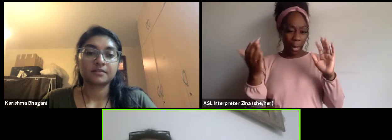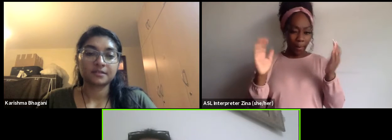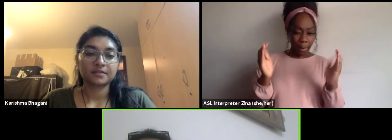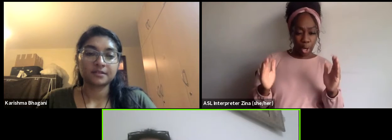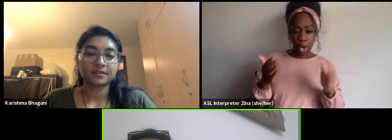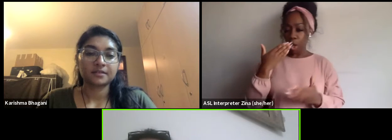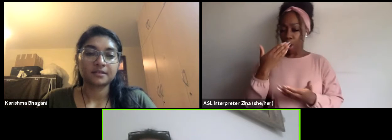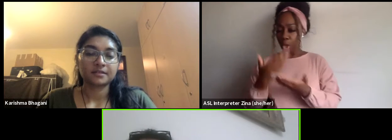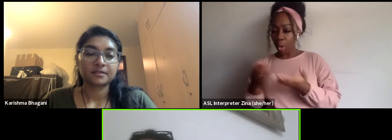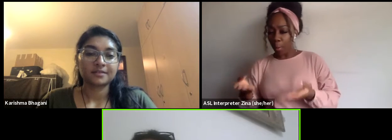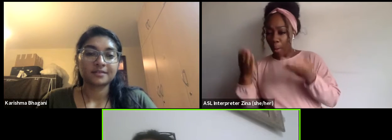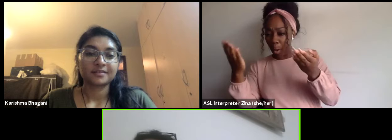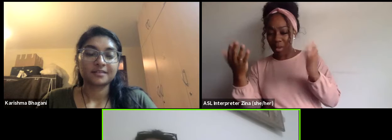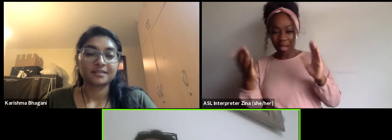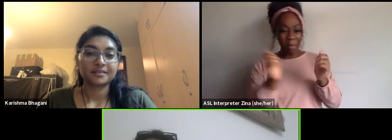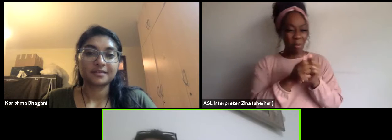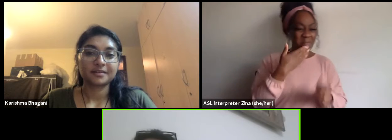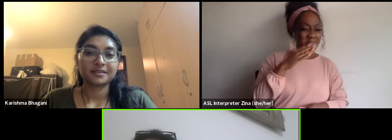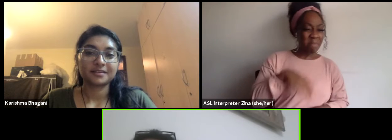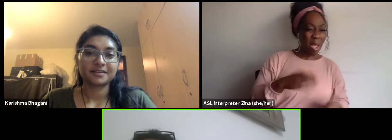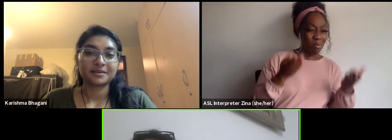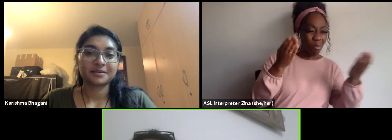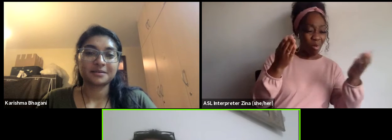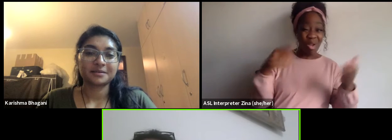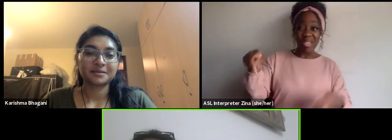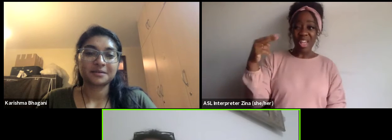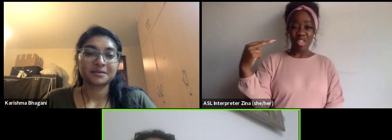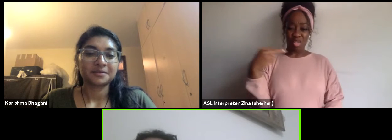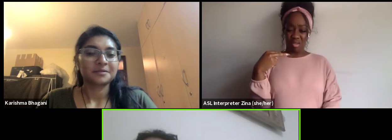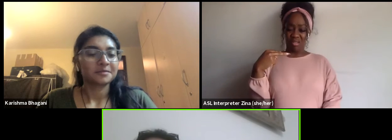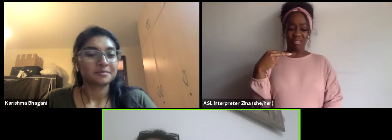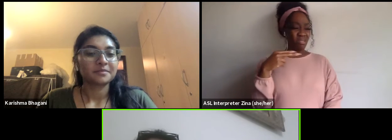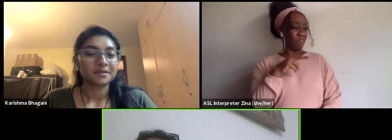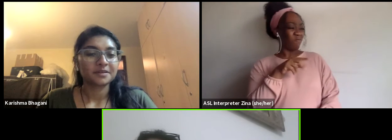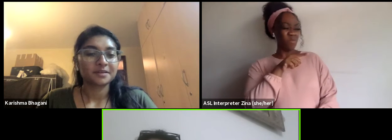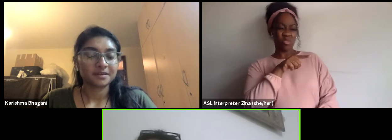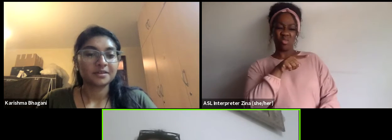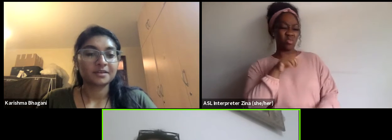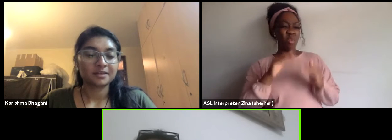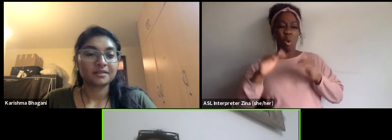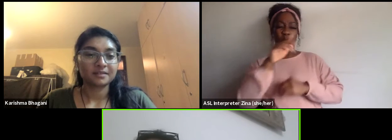So my boss has told me you're overqualified we are worried you want stay.